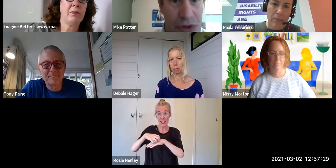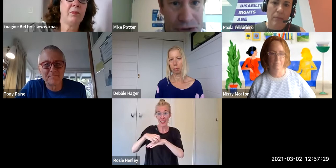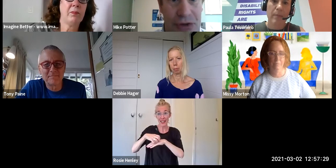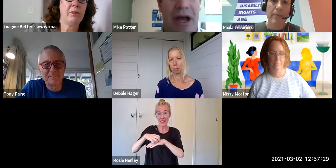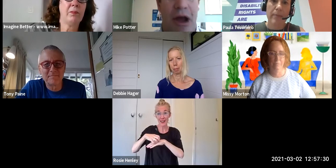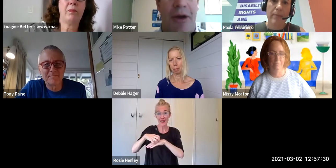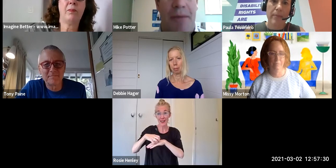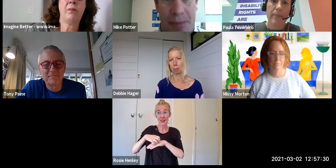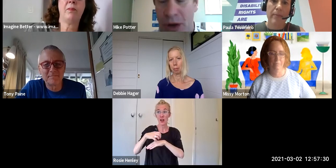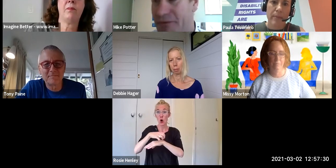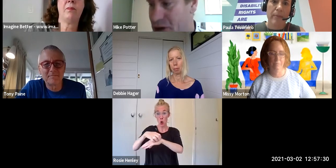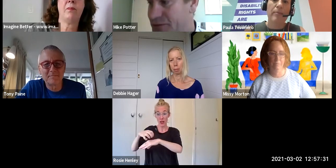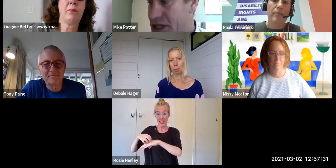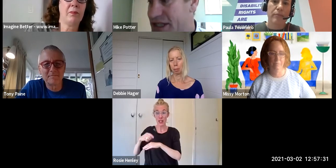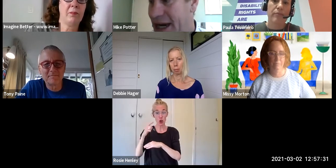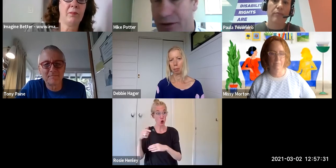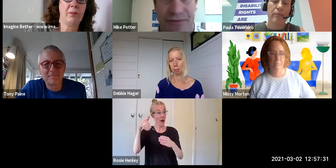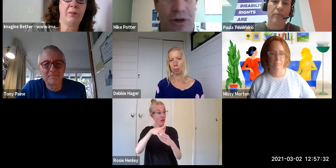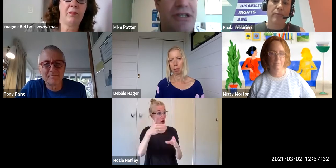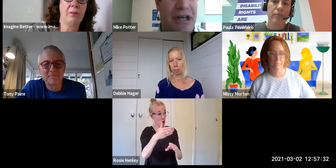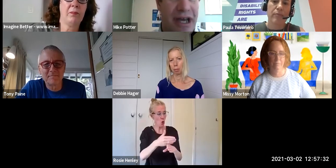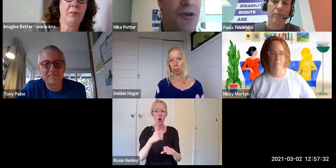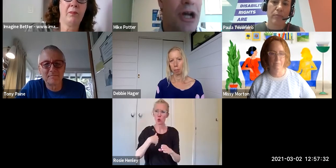with do and people who have those voices and carry those voices.